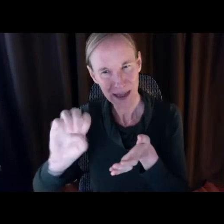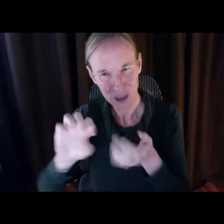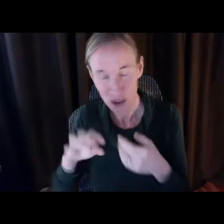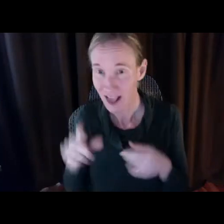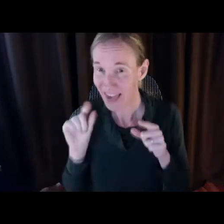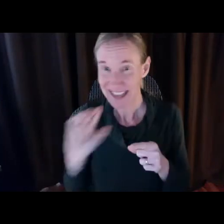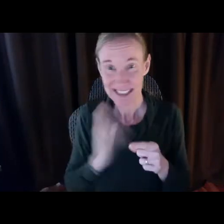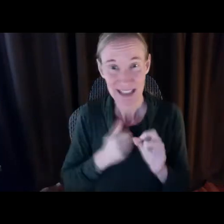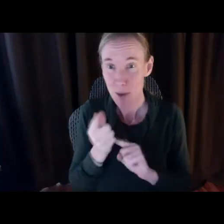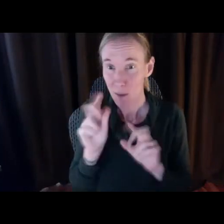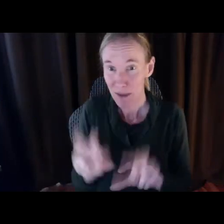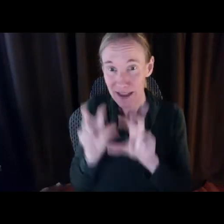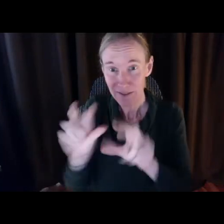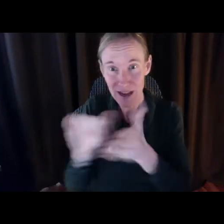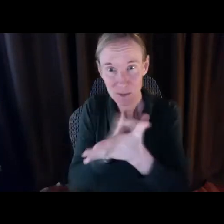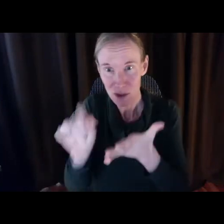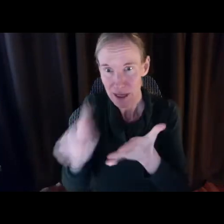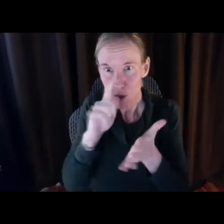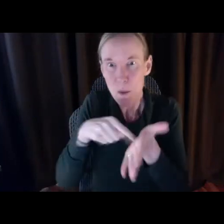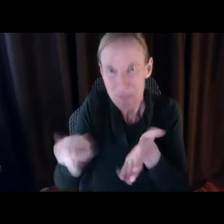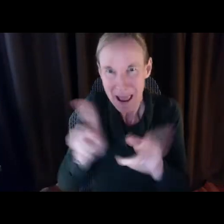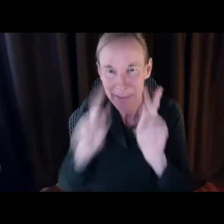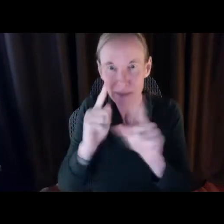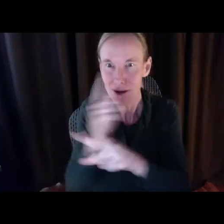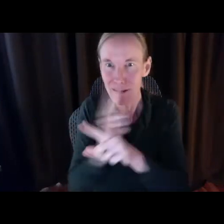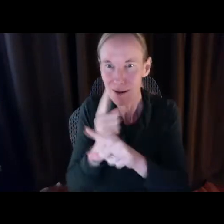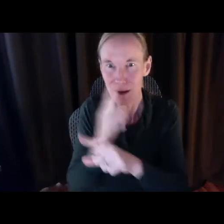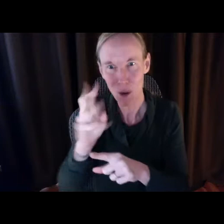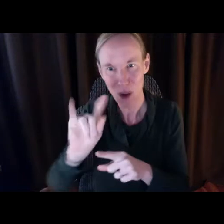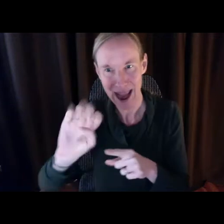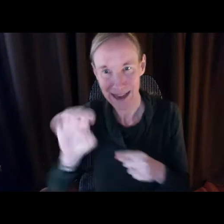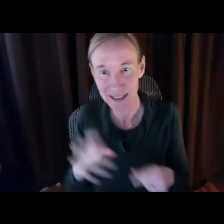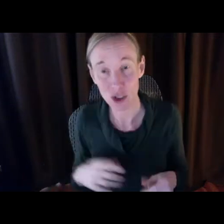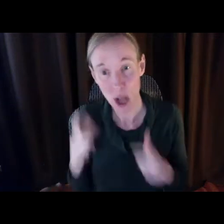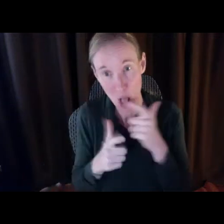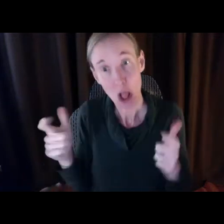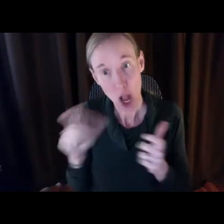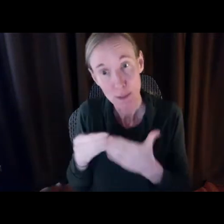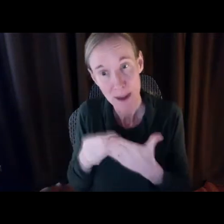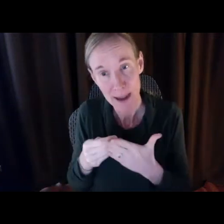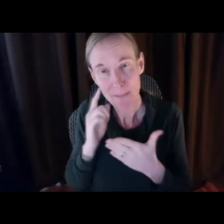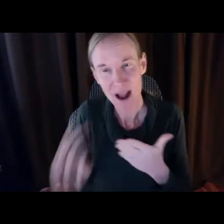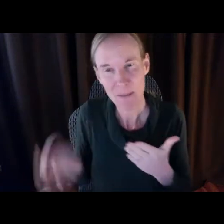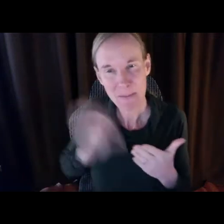be rewarded with a dignified wage. This is our moment. The investment New York community needs to make to pay